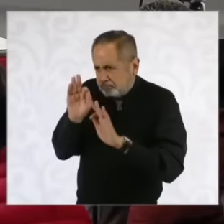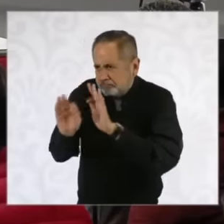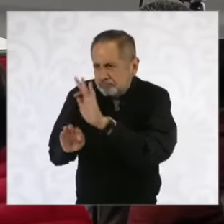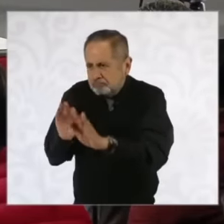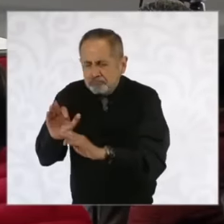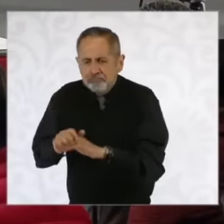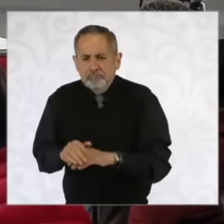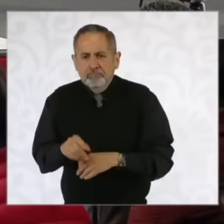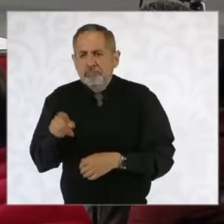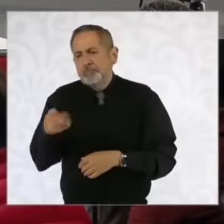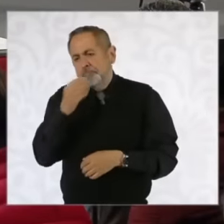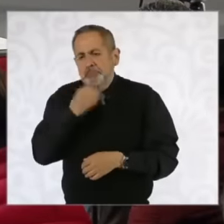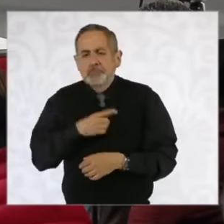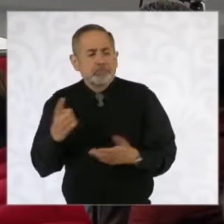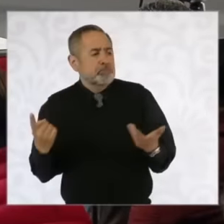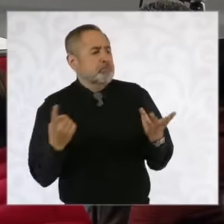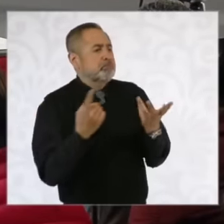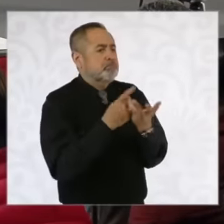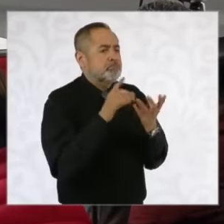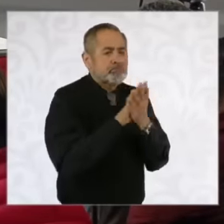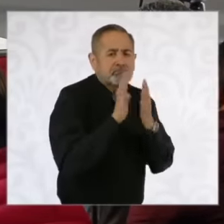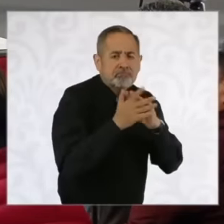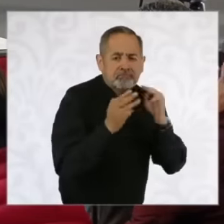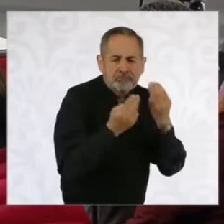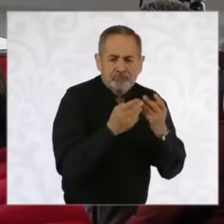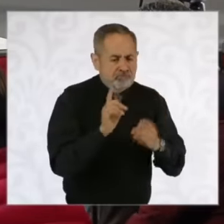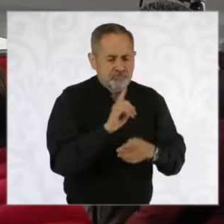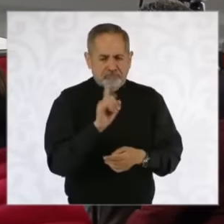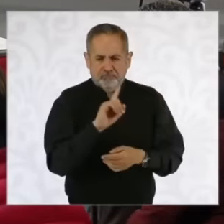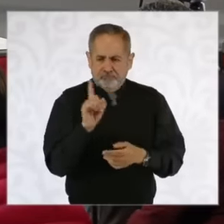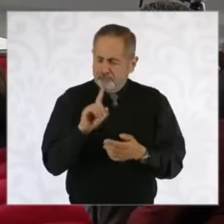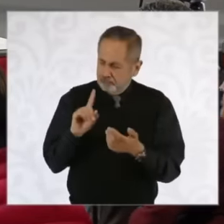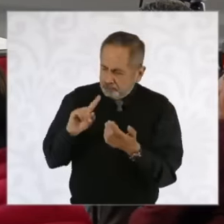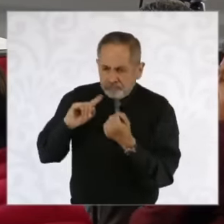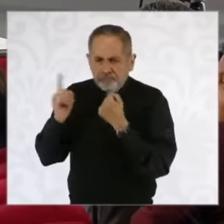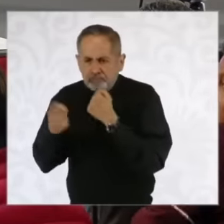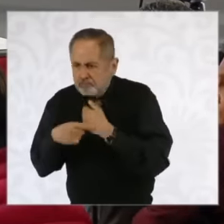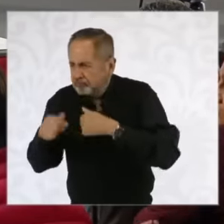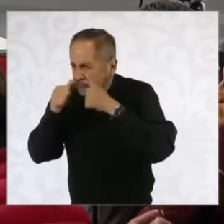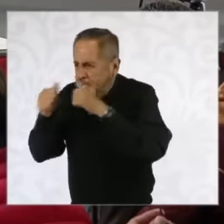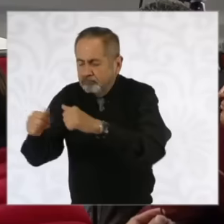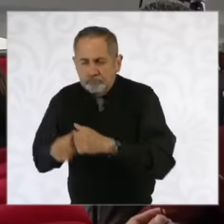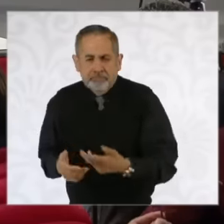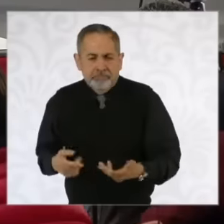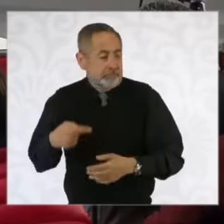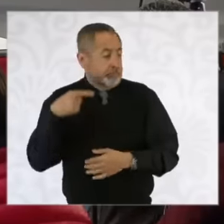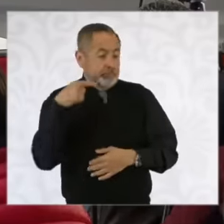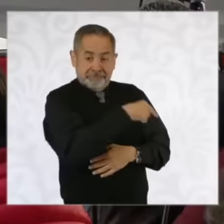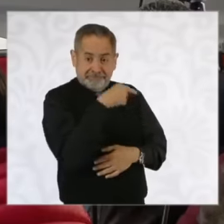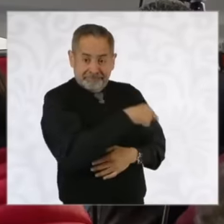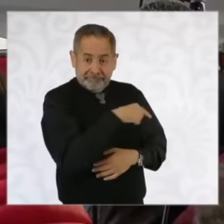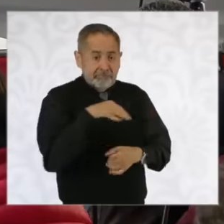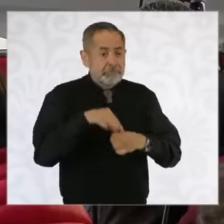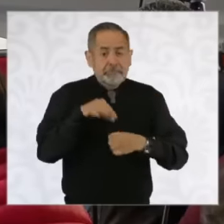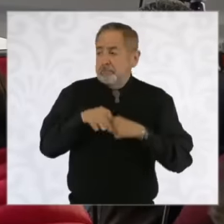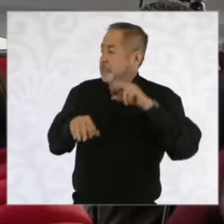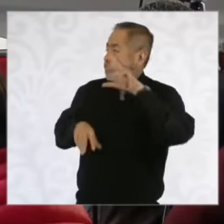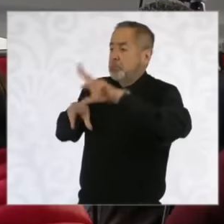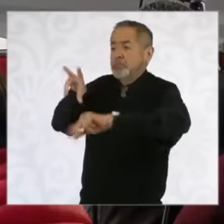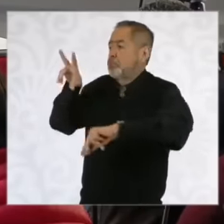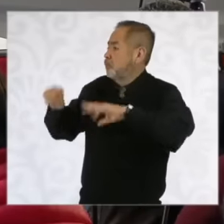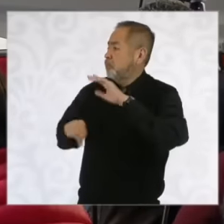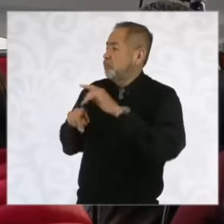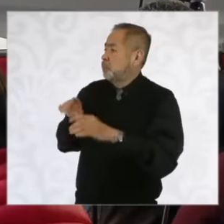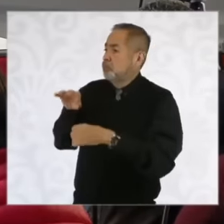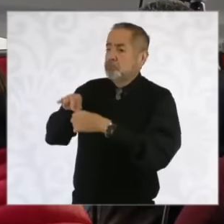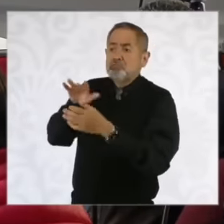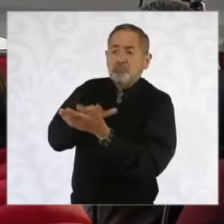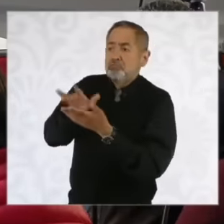option is to address the causes and they vote against social programs Now they once